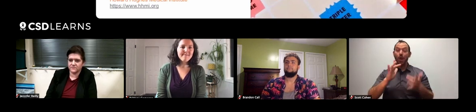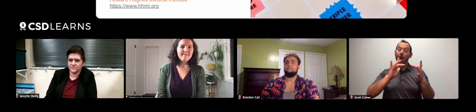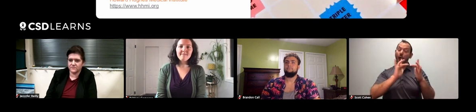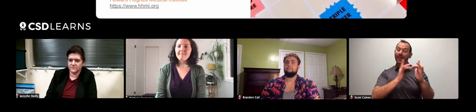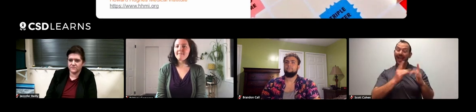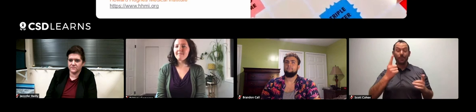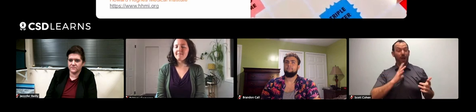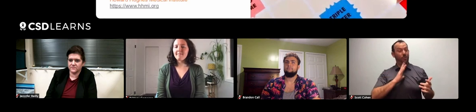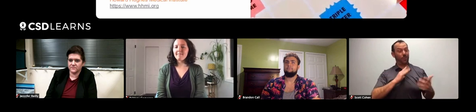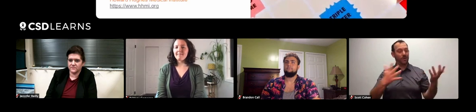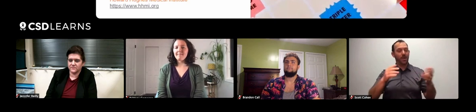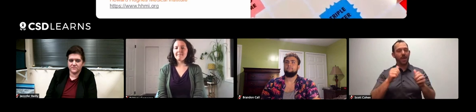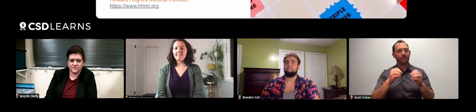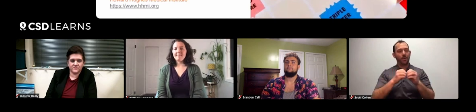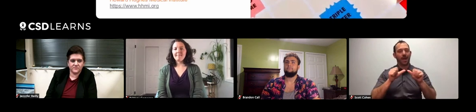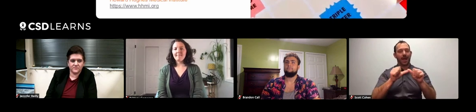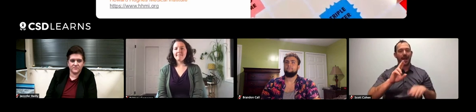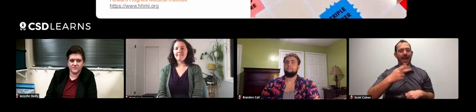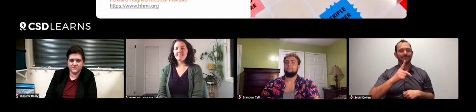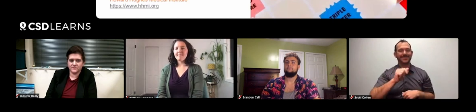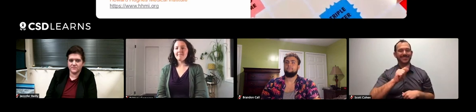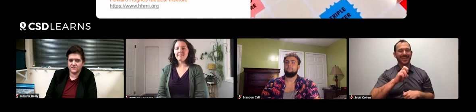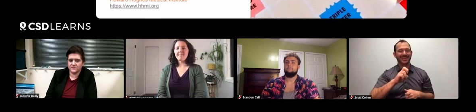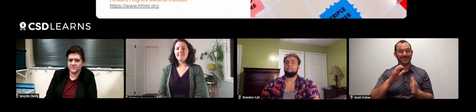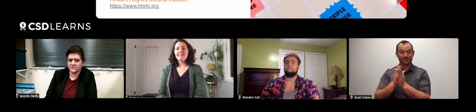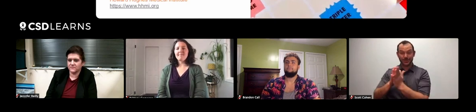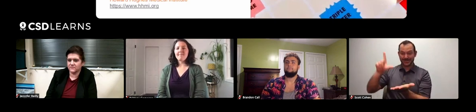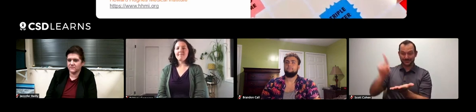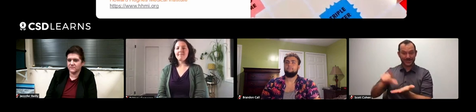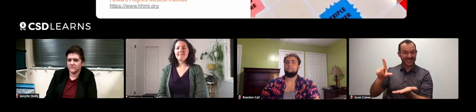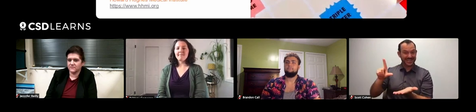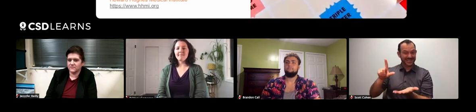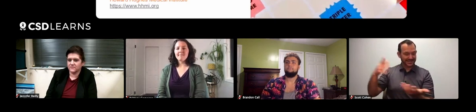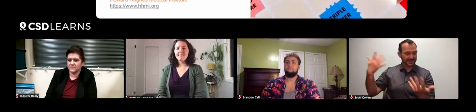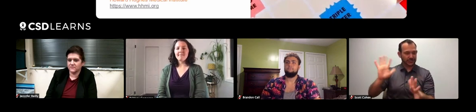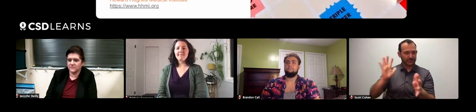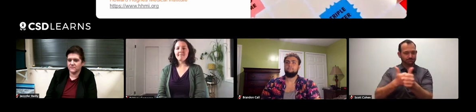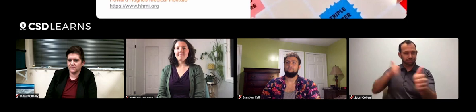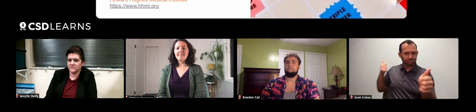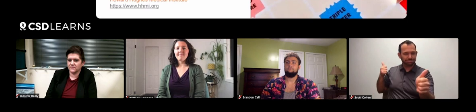What's really nice about online resources is that they are updated. Keep in mind, with in-print versions of resources